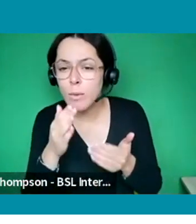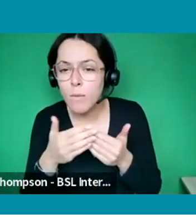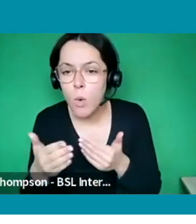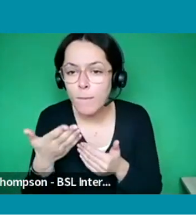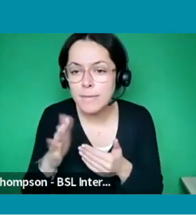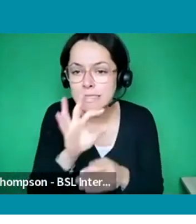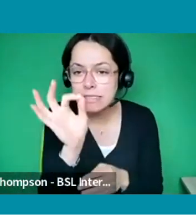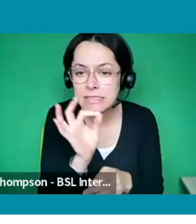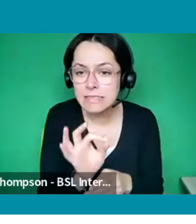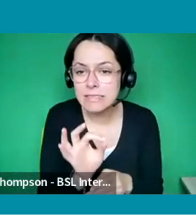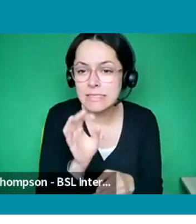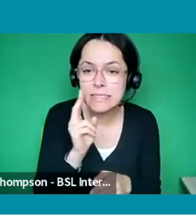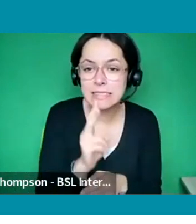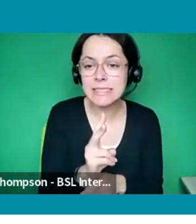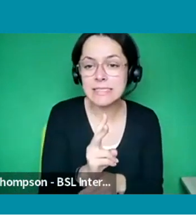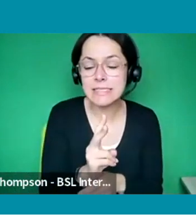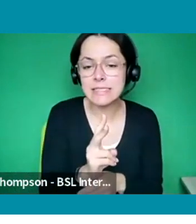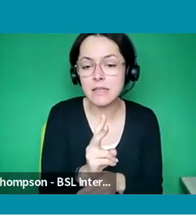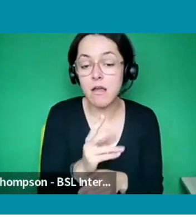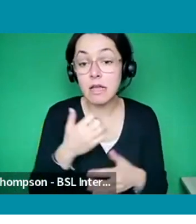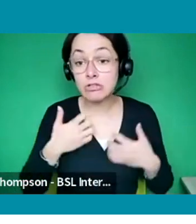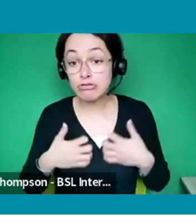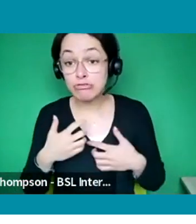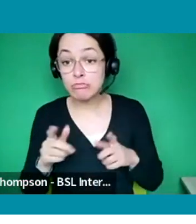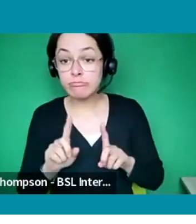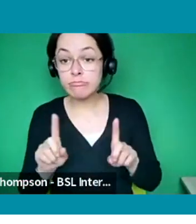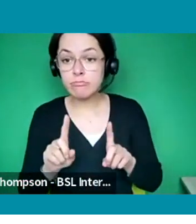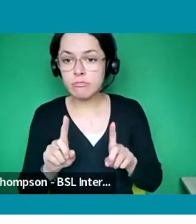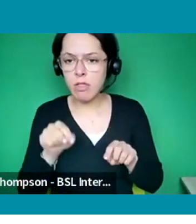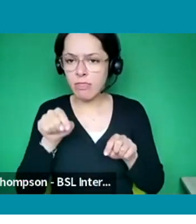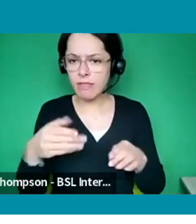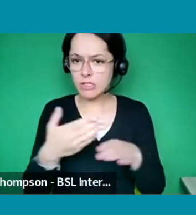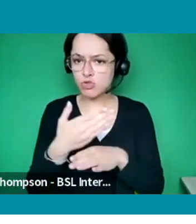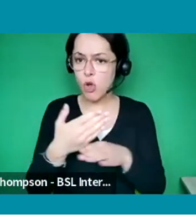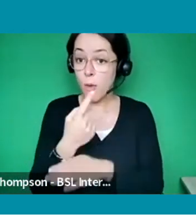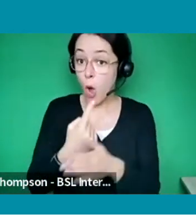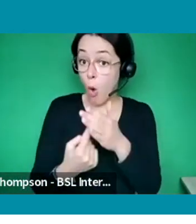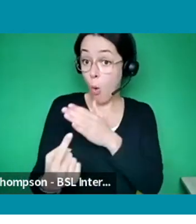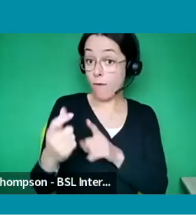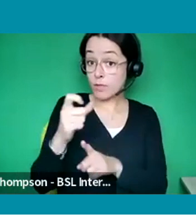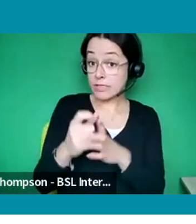So interesting one, are all these jobs only for disabled people? I'm guessing the answer is no.